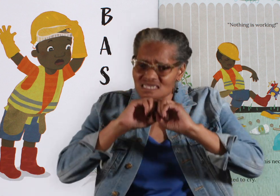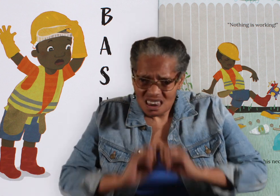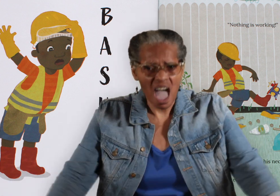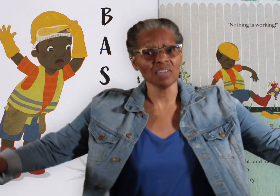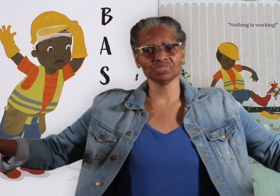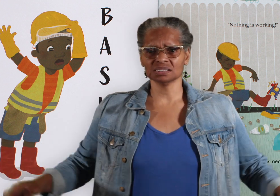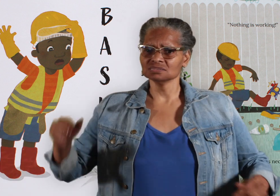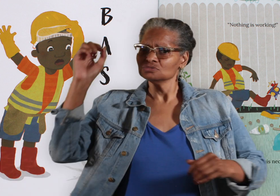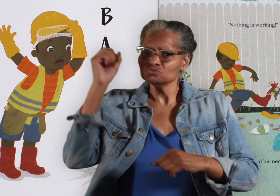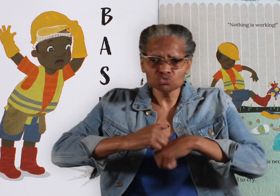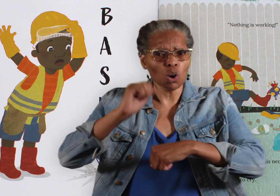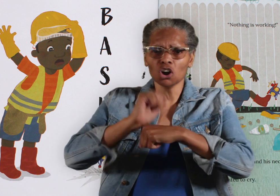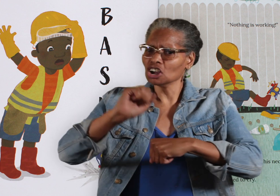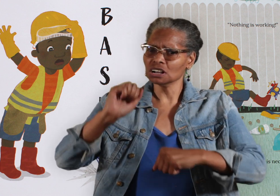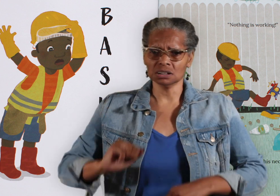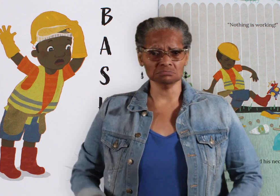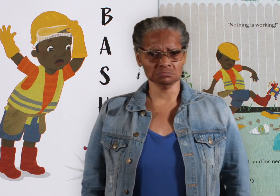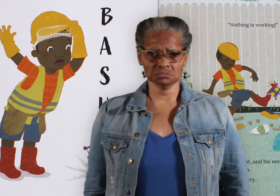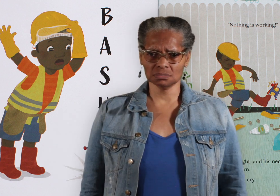"Nothing is working!"